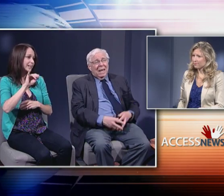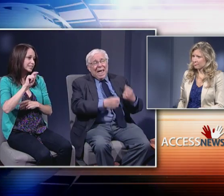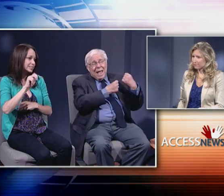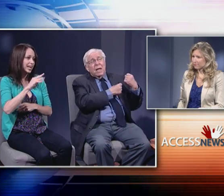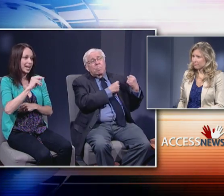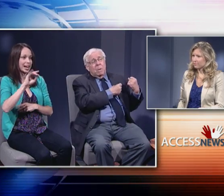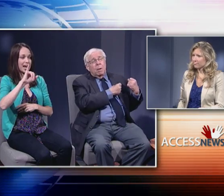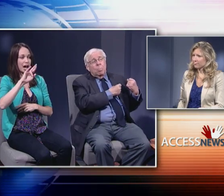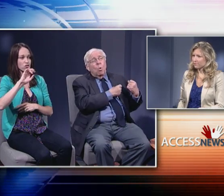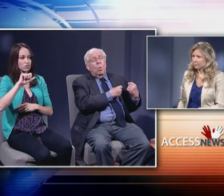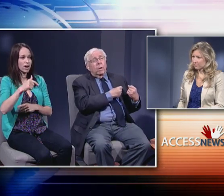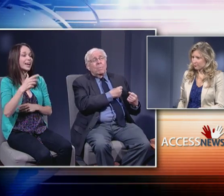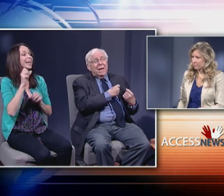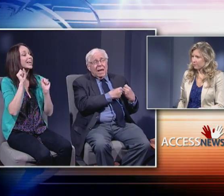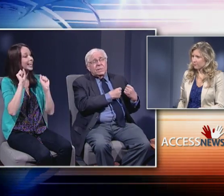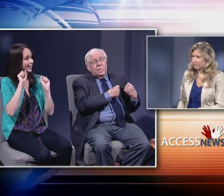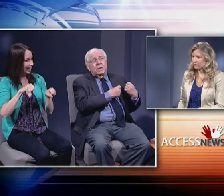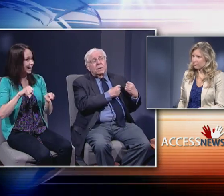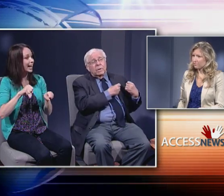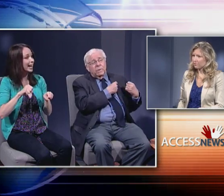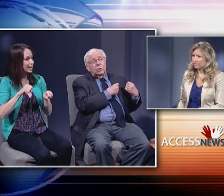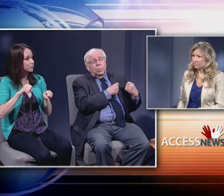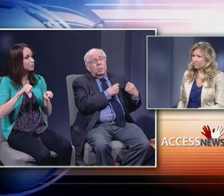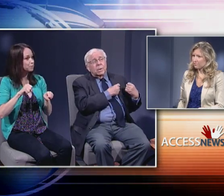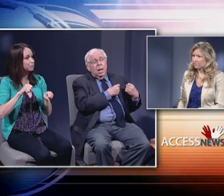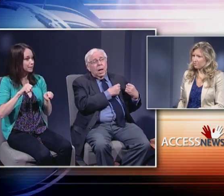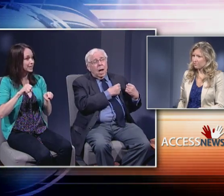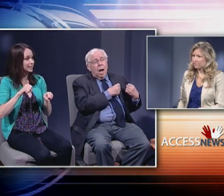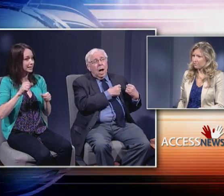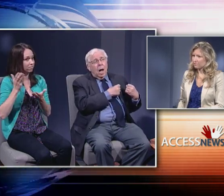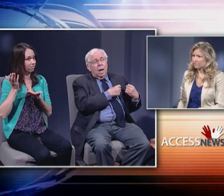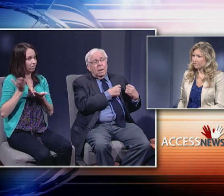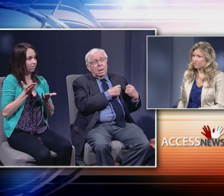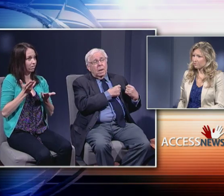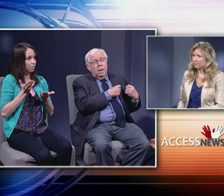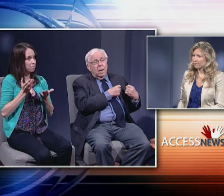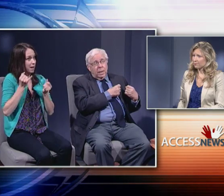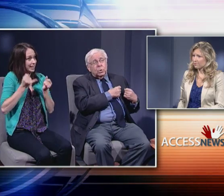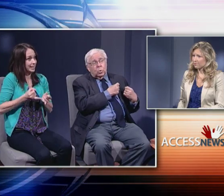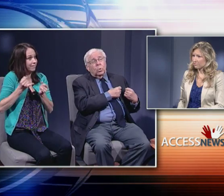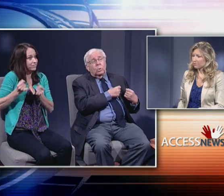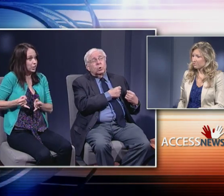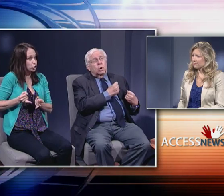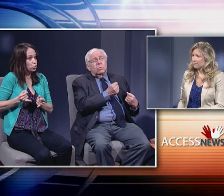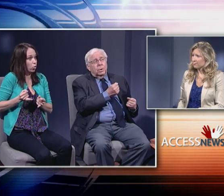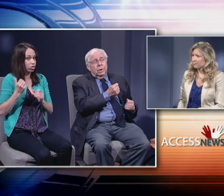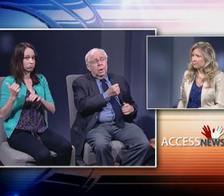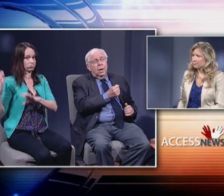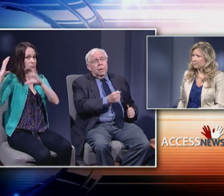can be borne by a single individual on his or her shoulder.